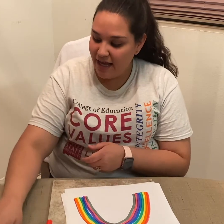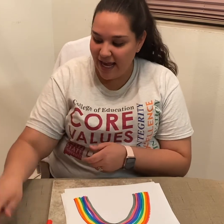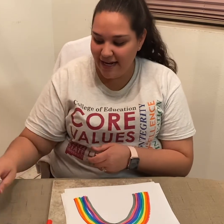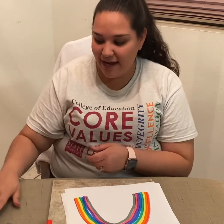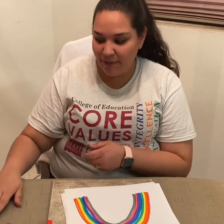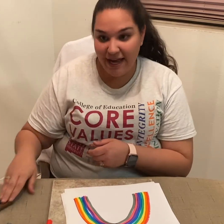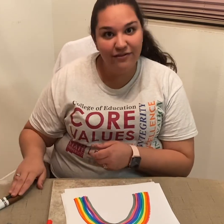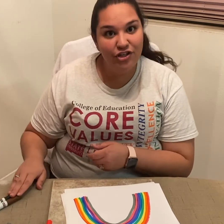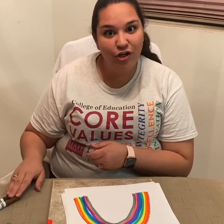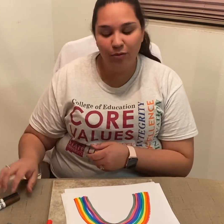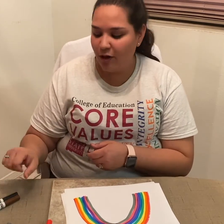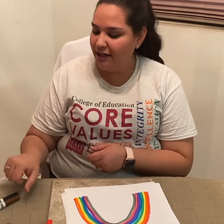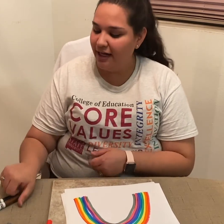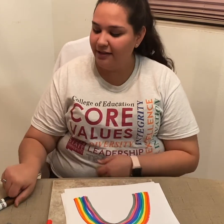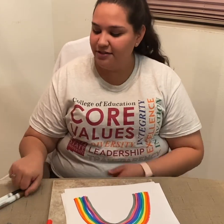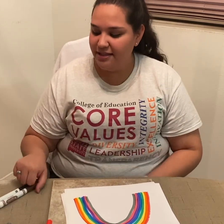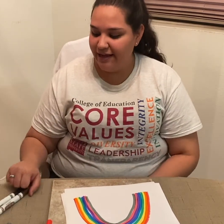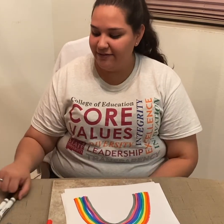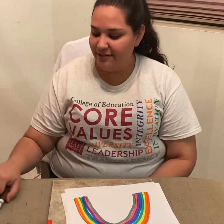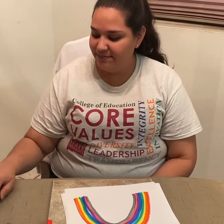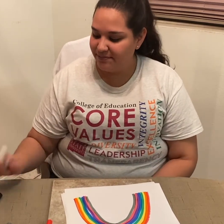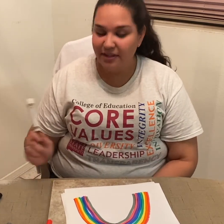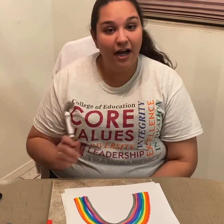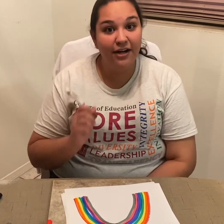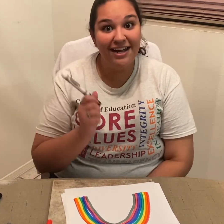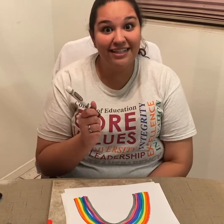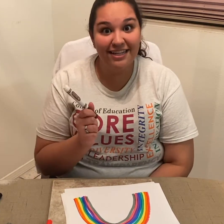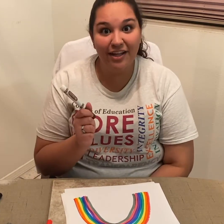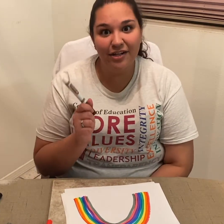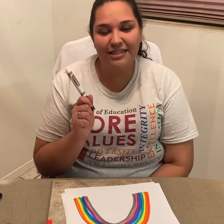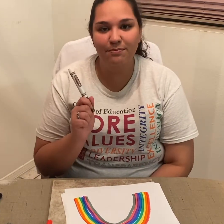and now, we have two more colors left! Our next color is